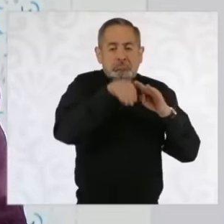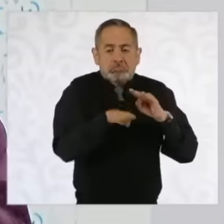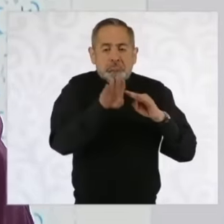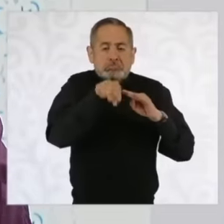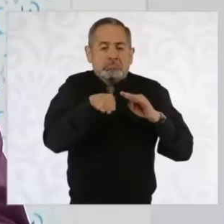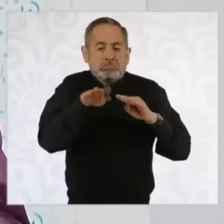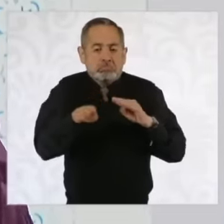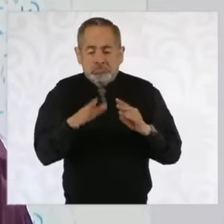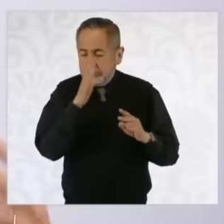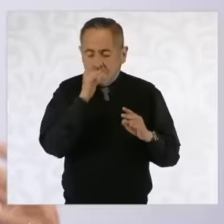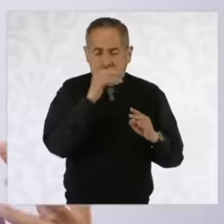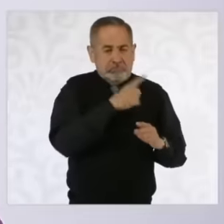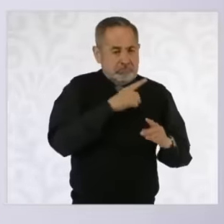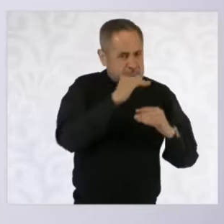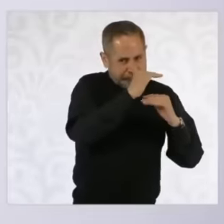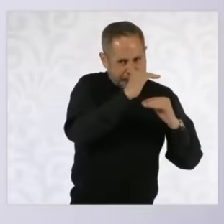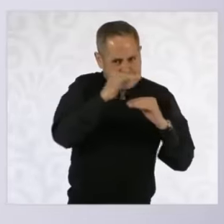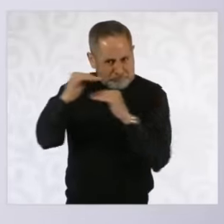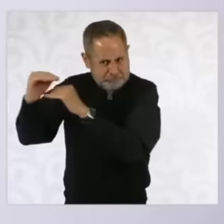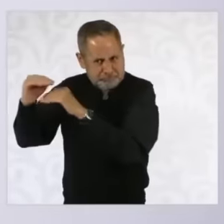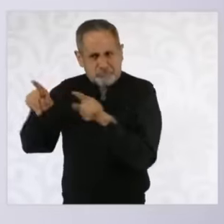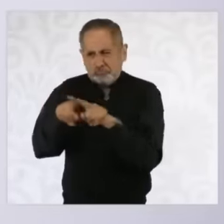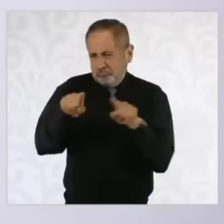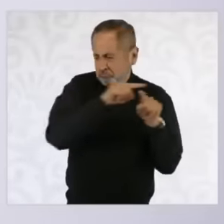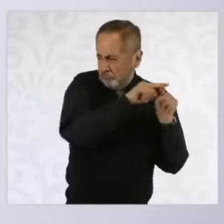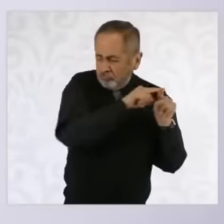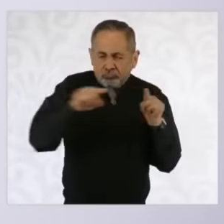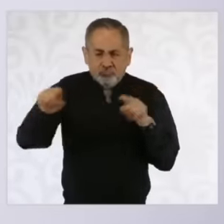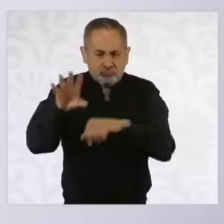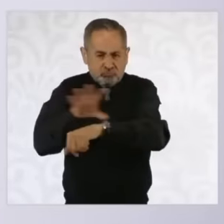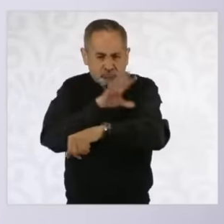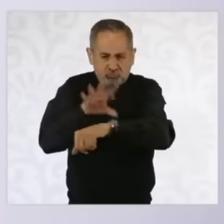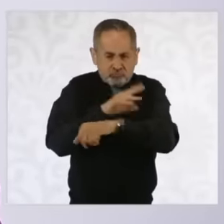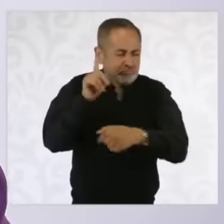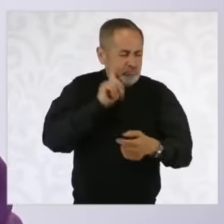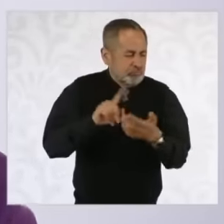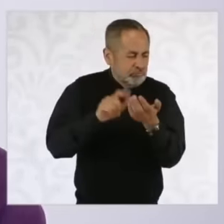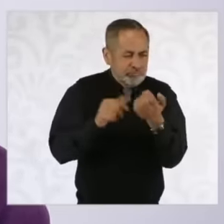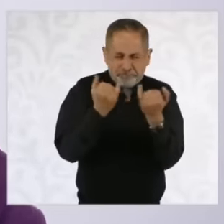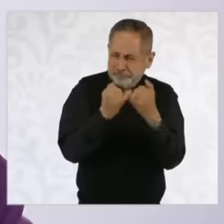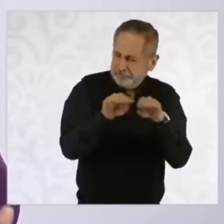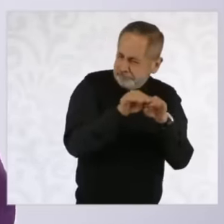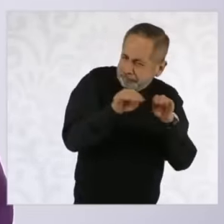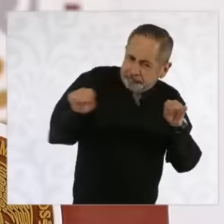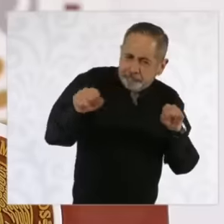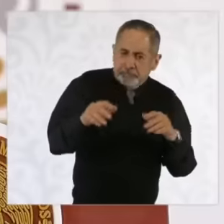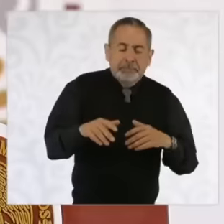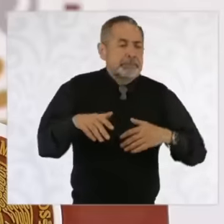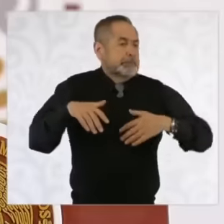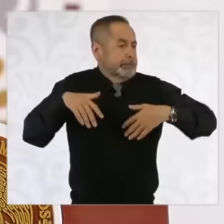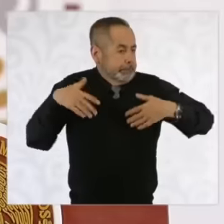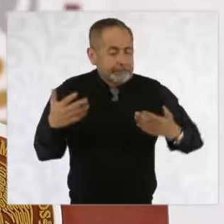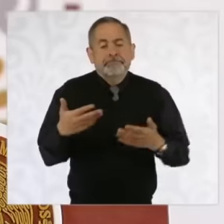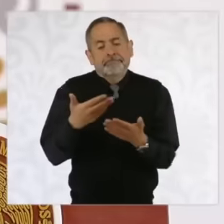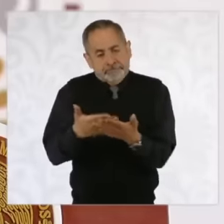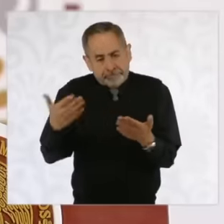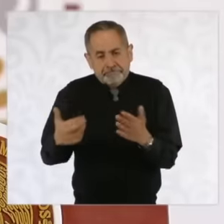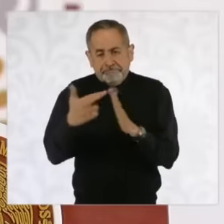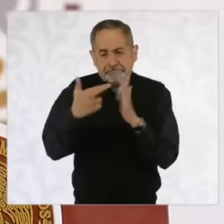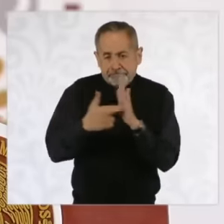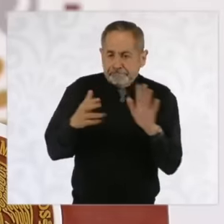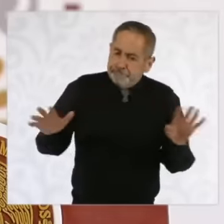generate even technical problems. So now the rule has been changed and